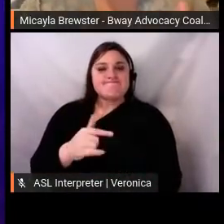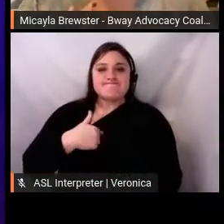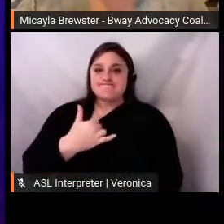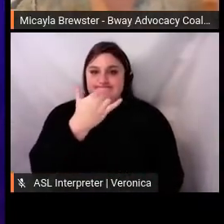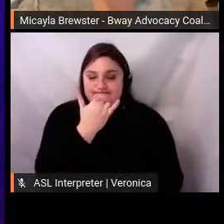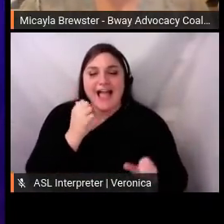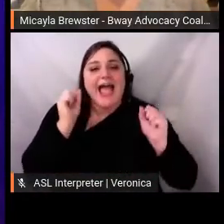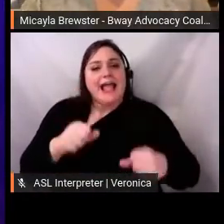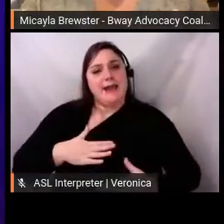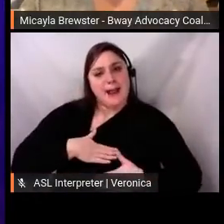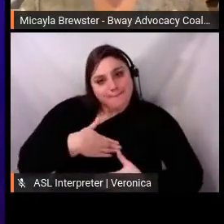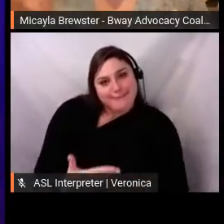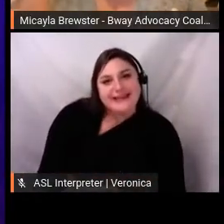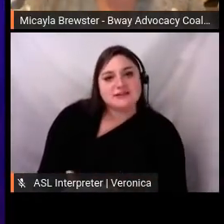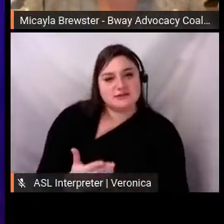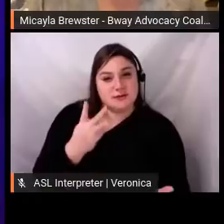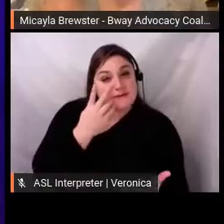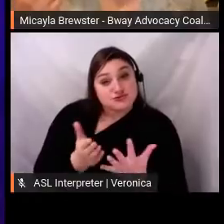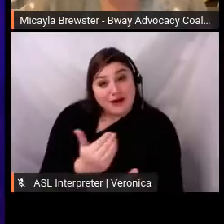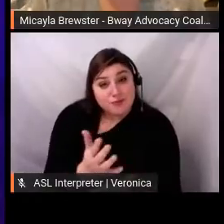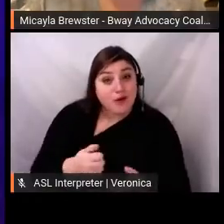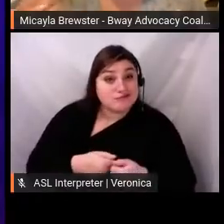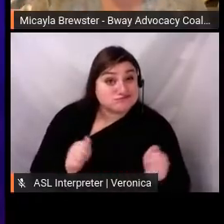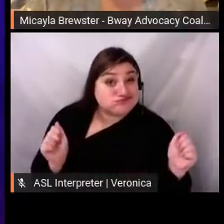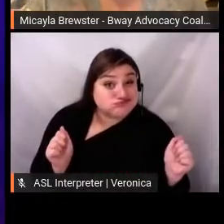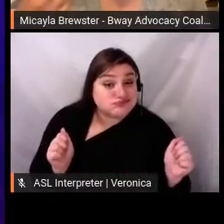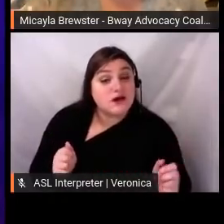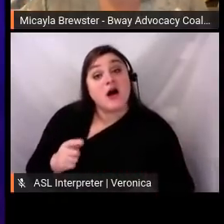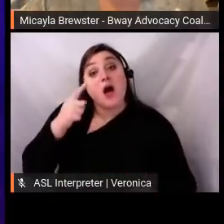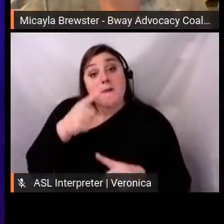accountability, and a network of people who are doing the work with you.